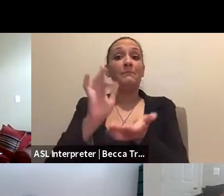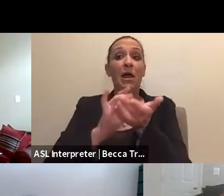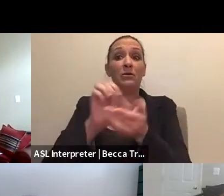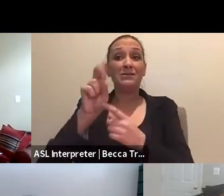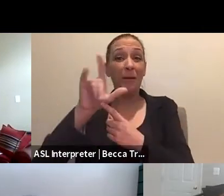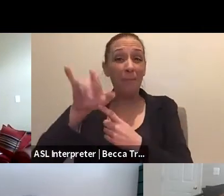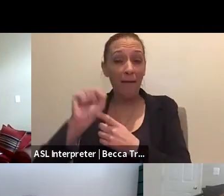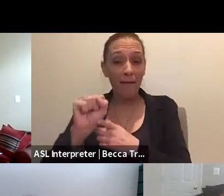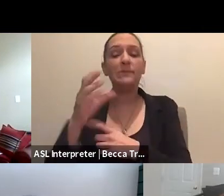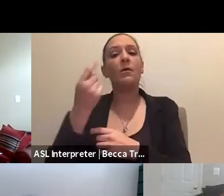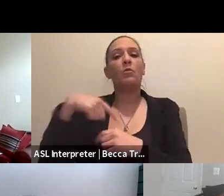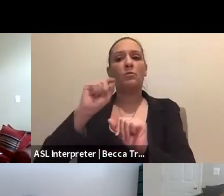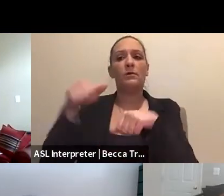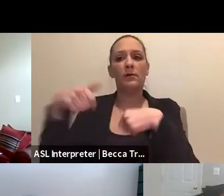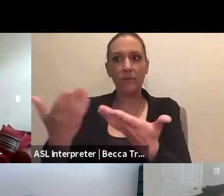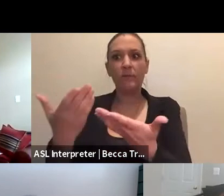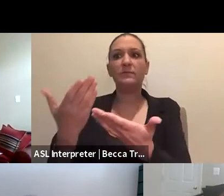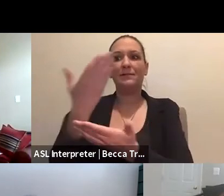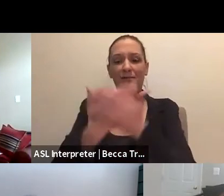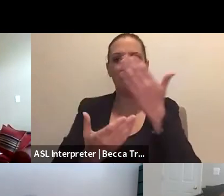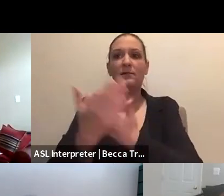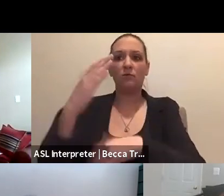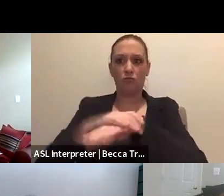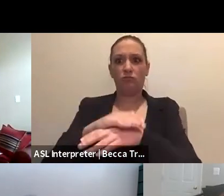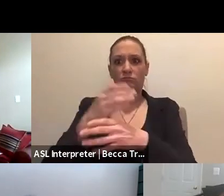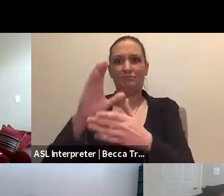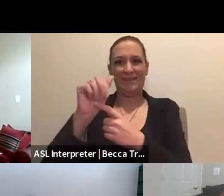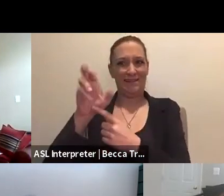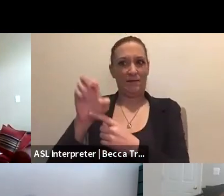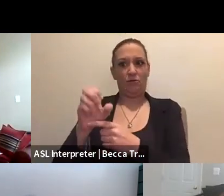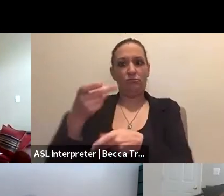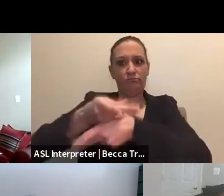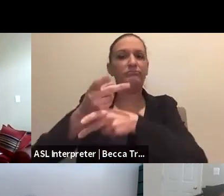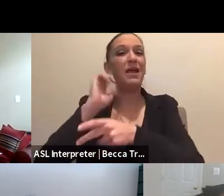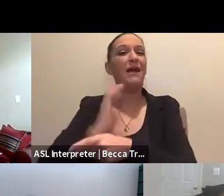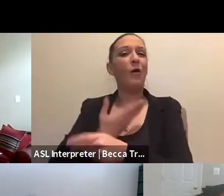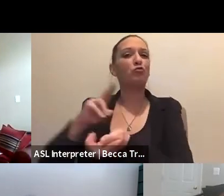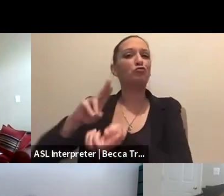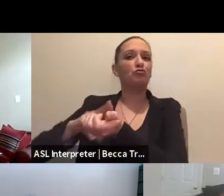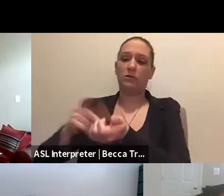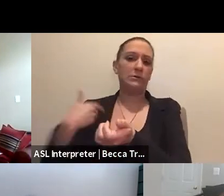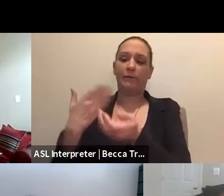and we provide hands-on care as needed because our registered nurses have full scope of practice.